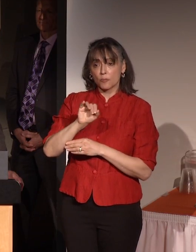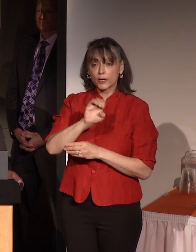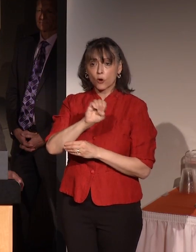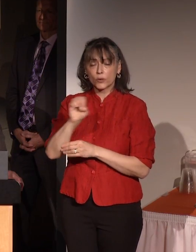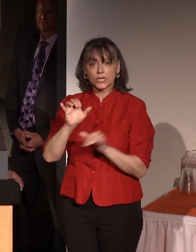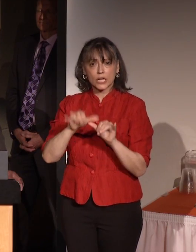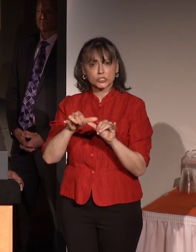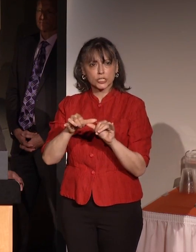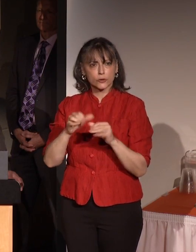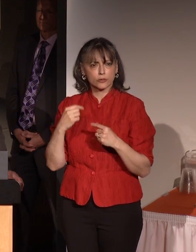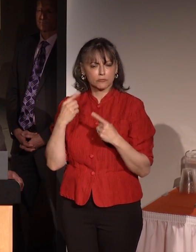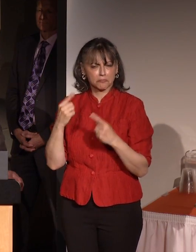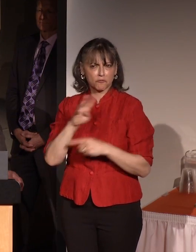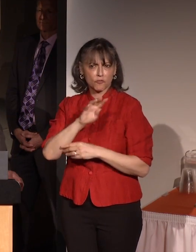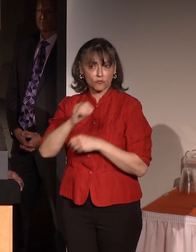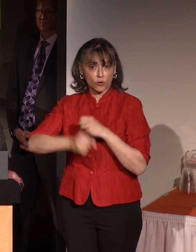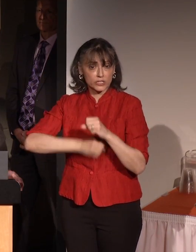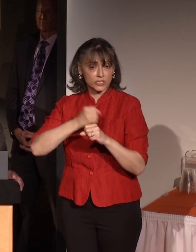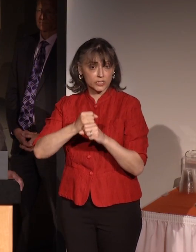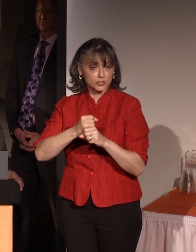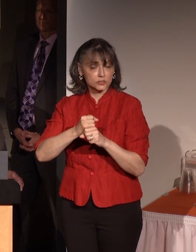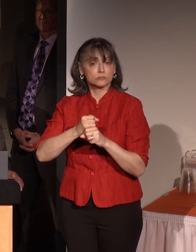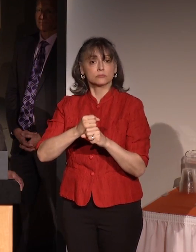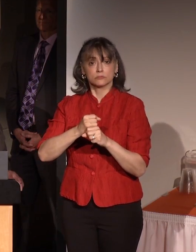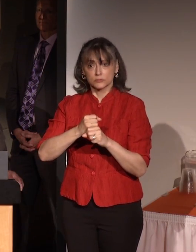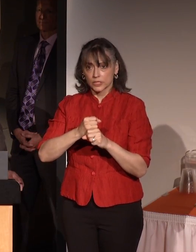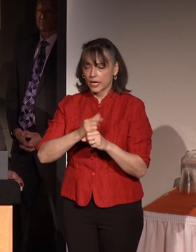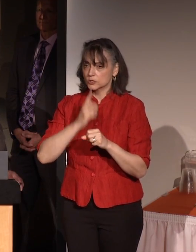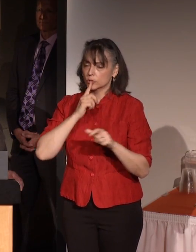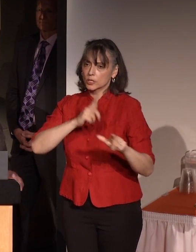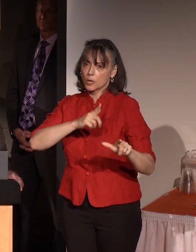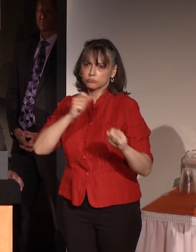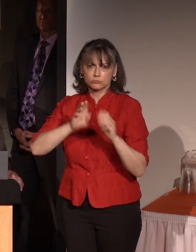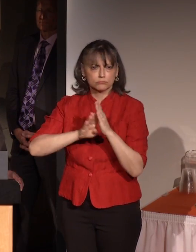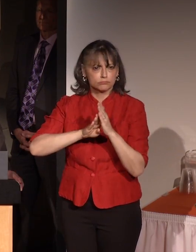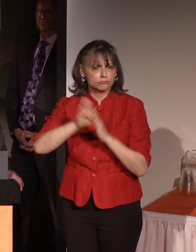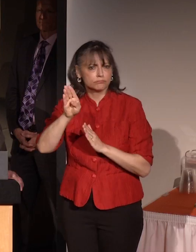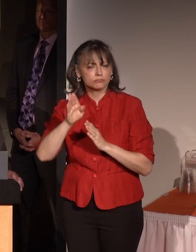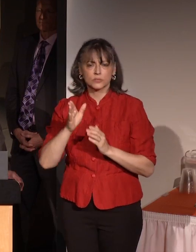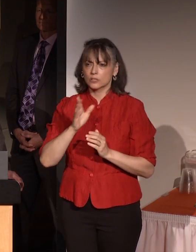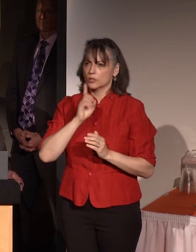the past 40 years has moved very fast, has been very interesting